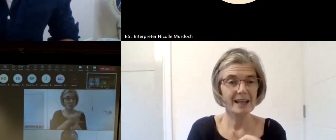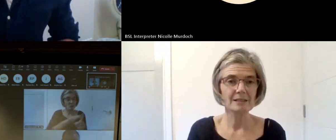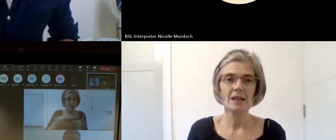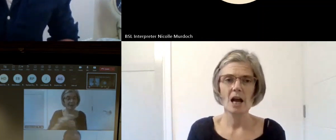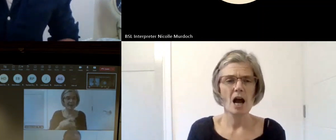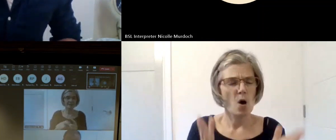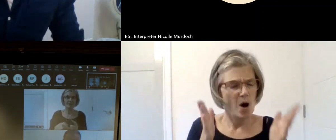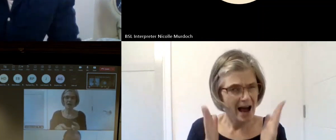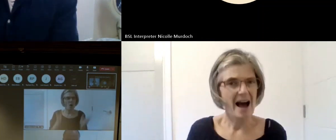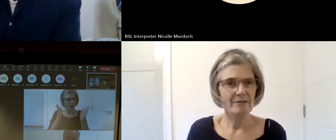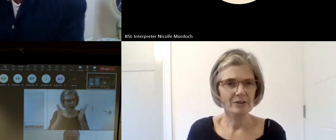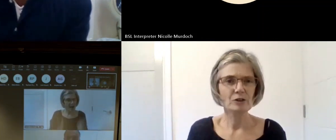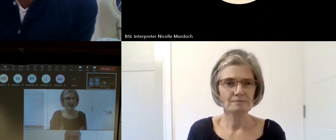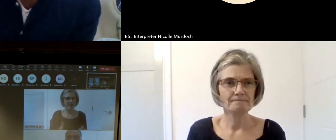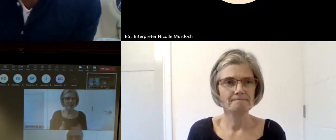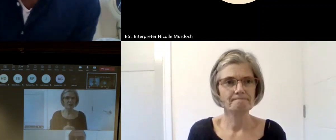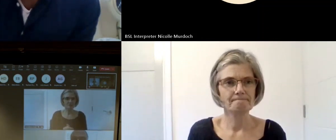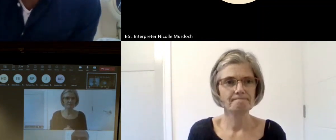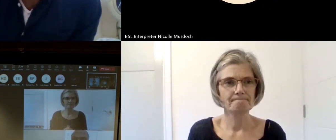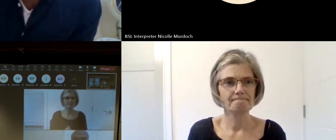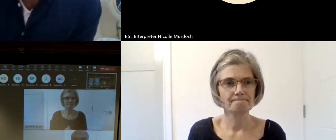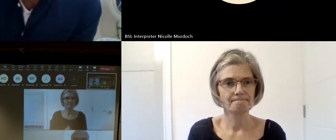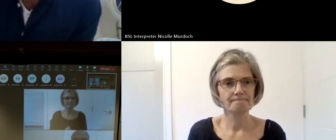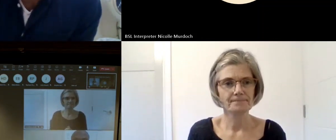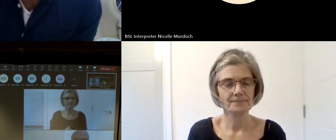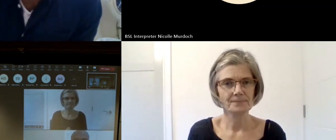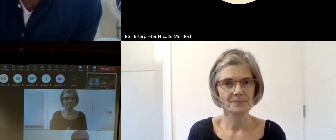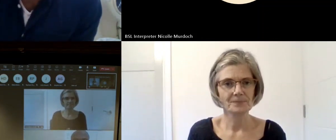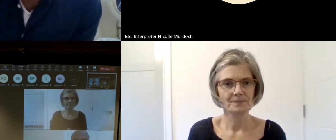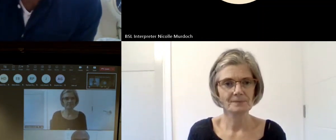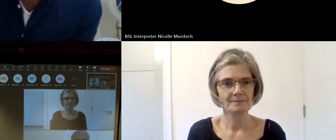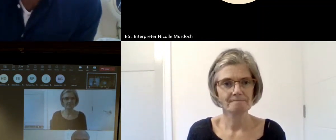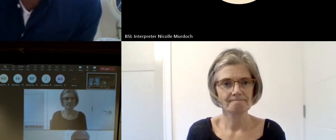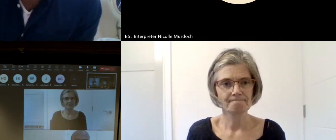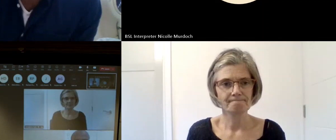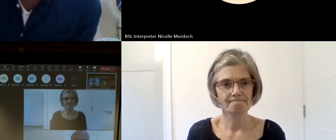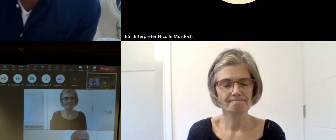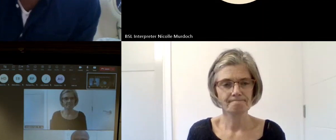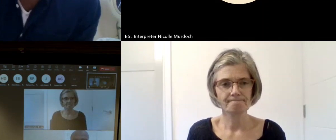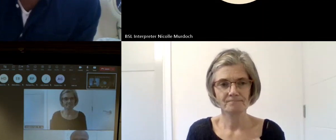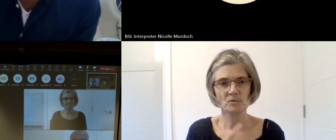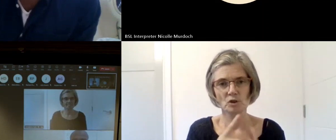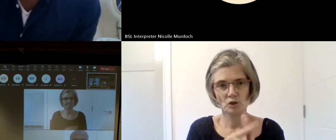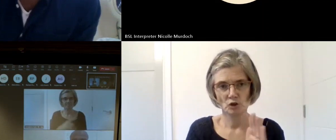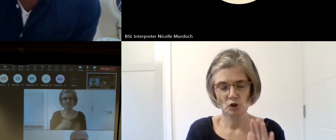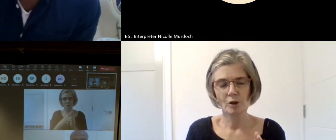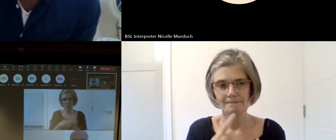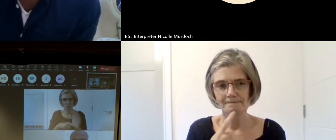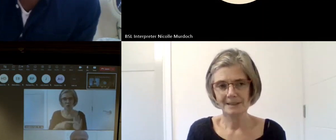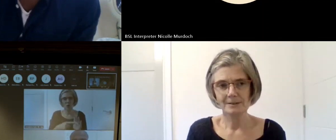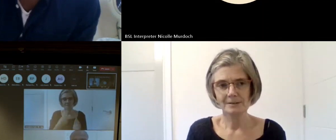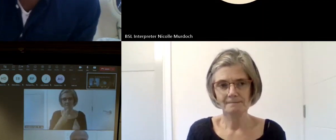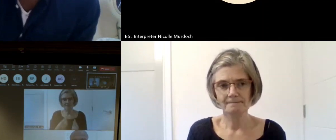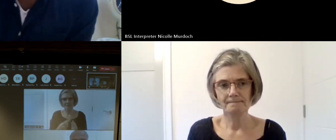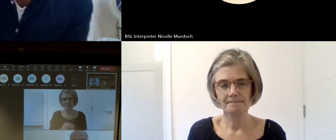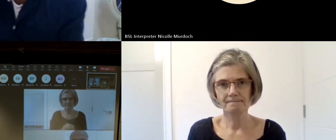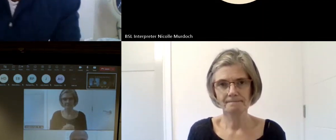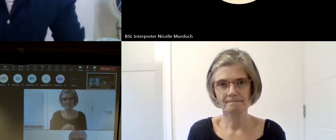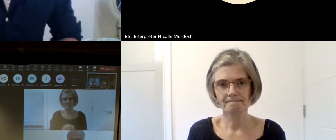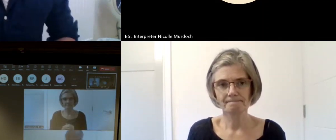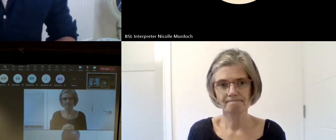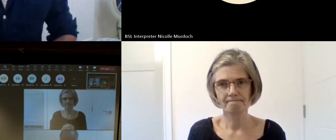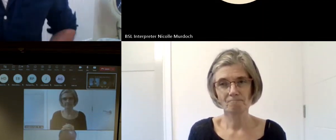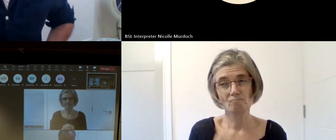people yes so so we've um over the last five or six years been running a lot of courses